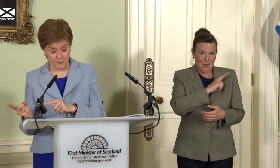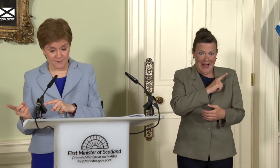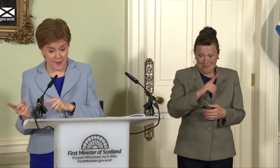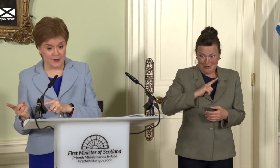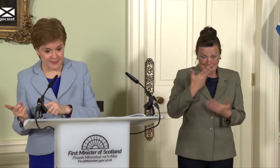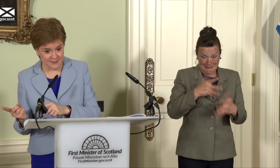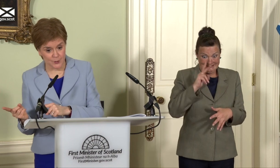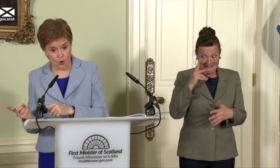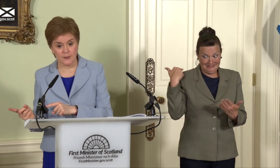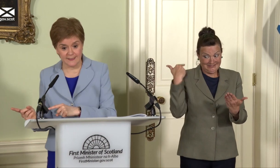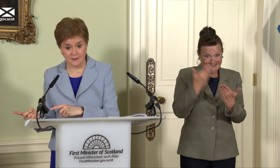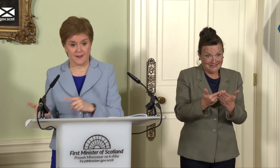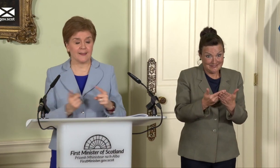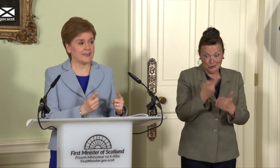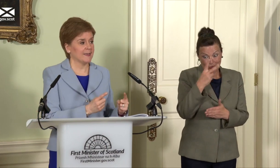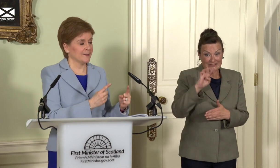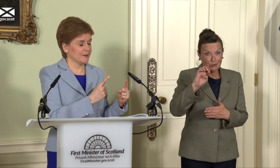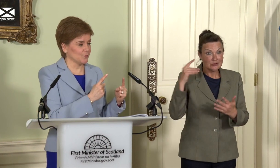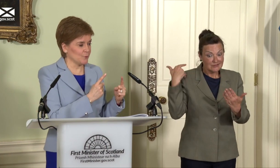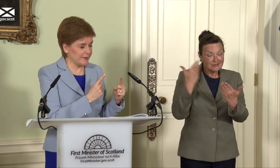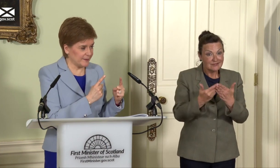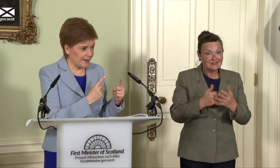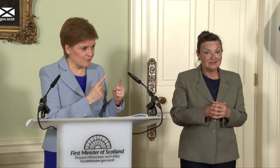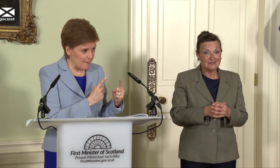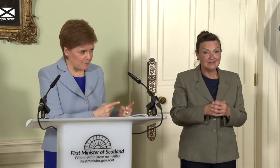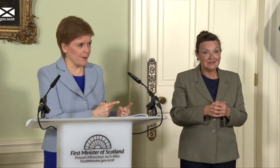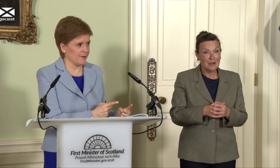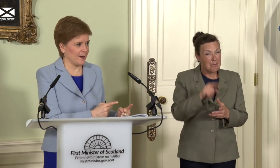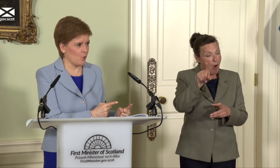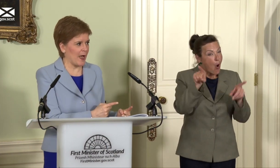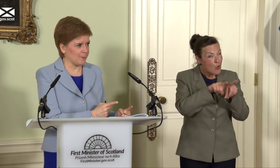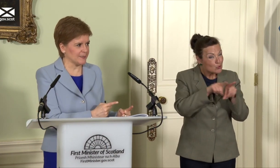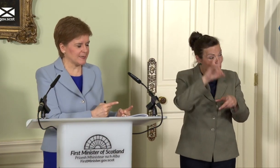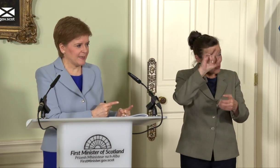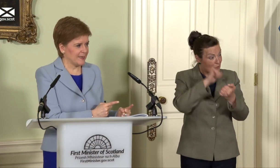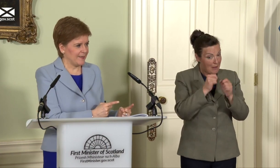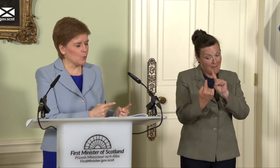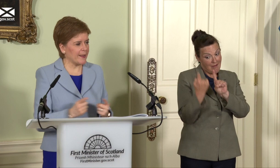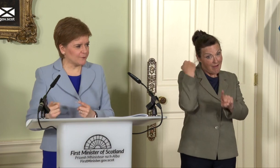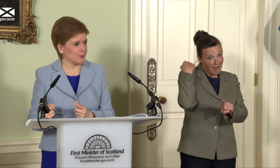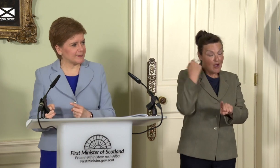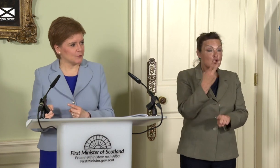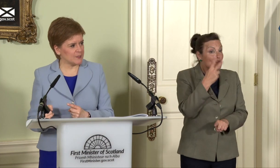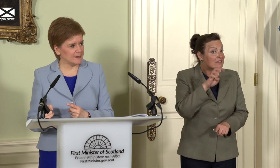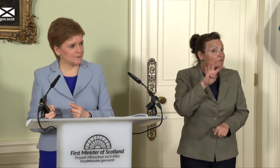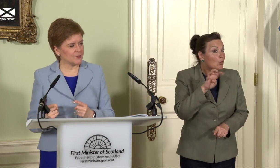for many reasons, but not least the fact that we remember what happened in the wake of 2014,